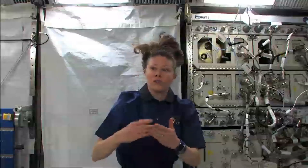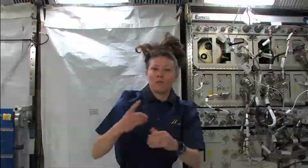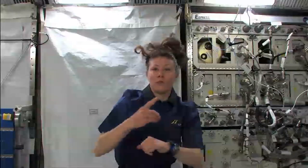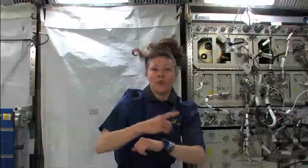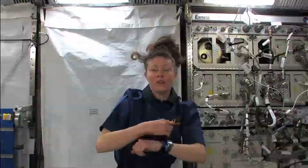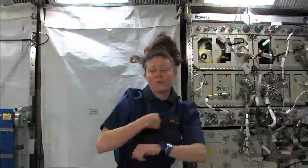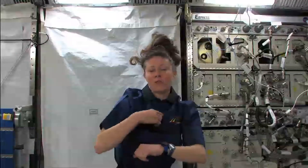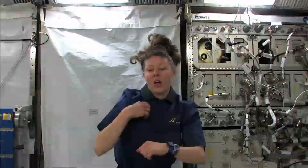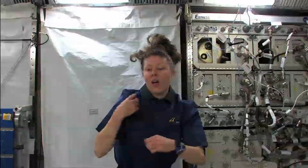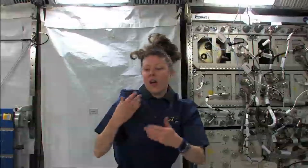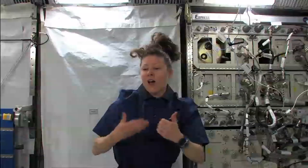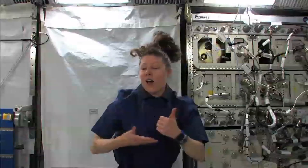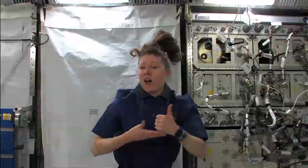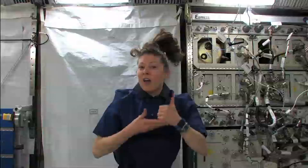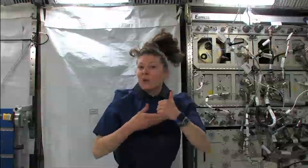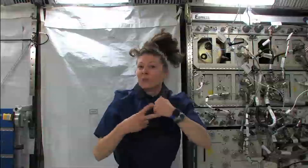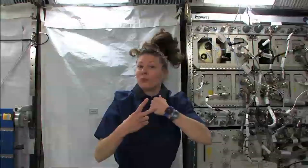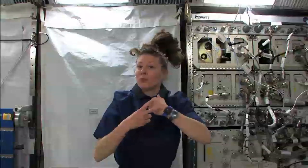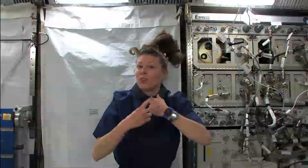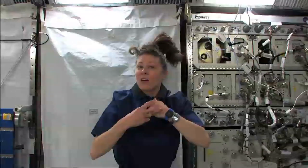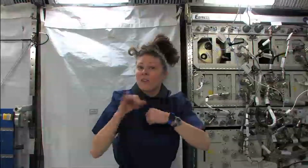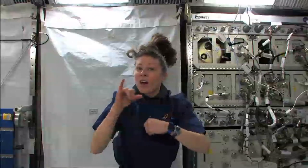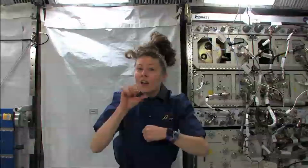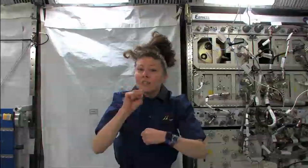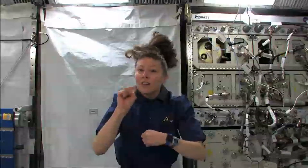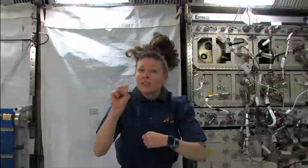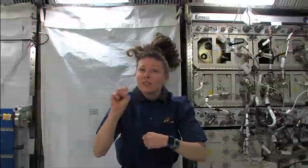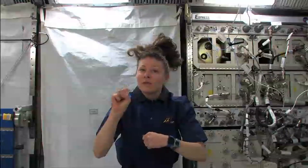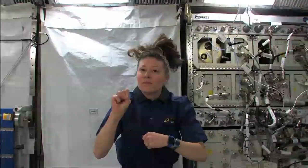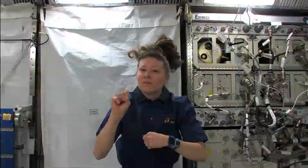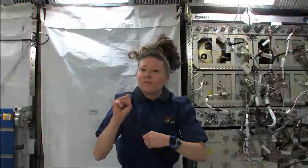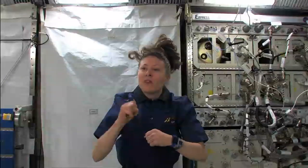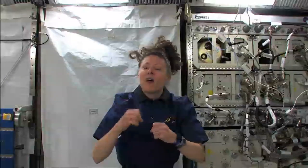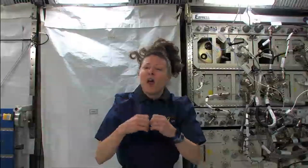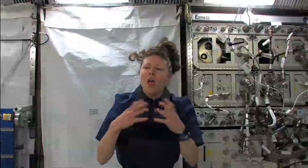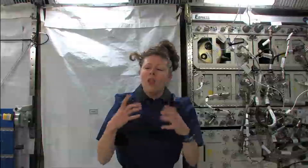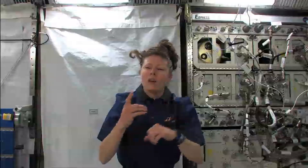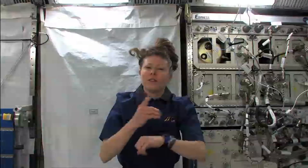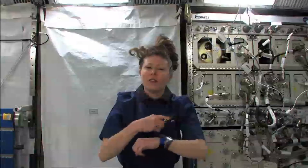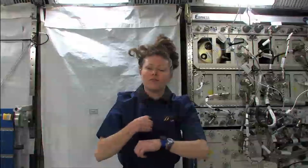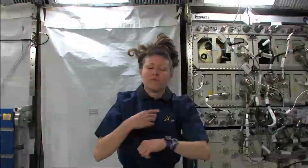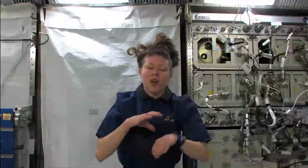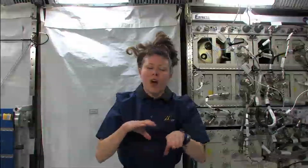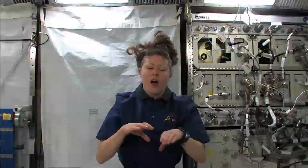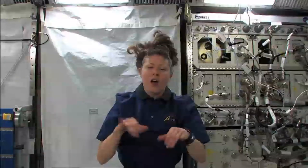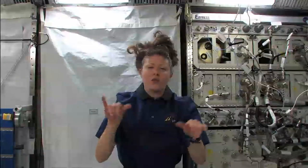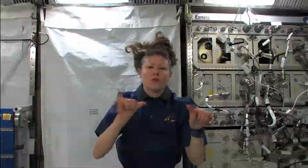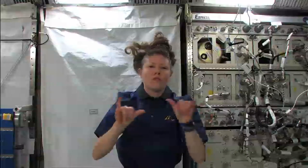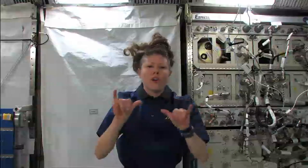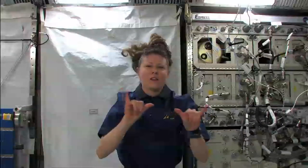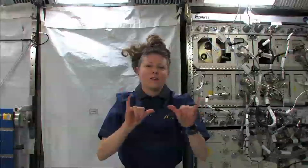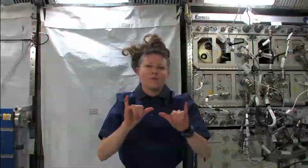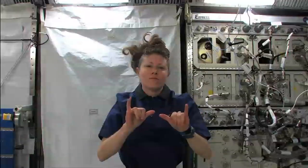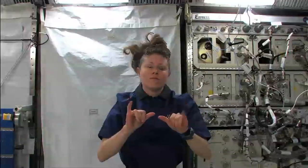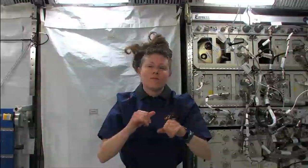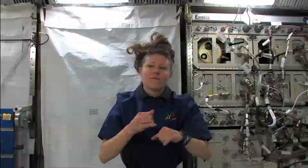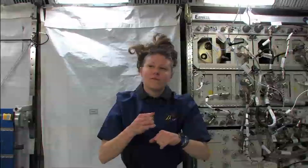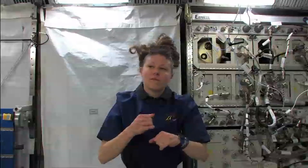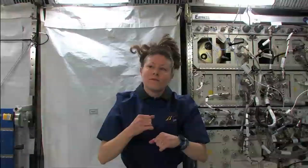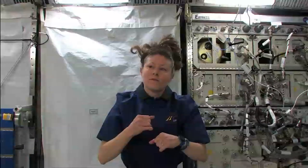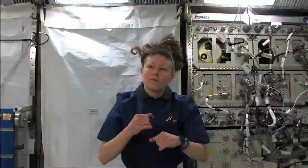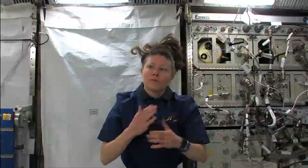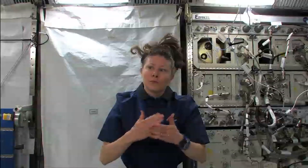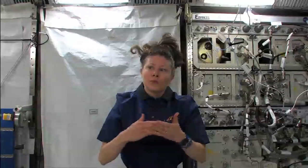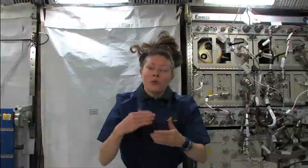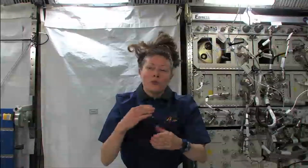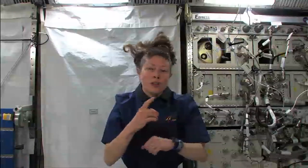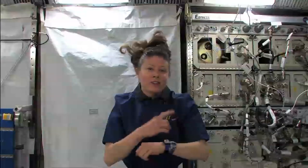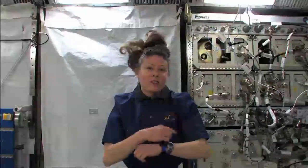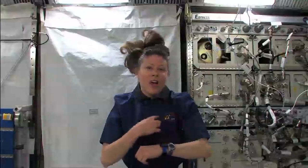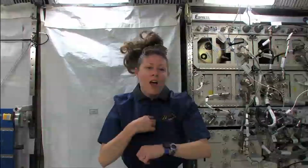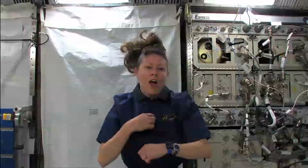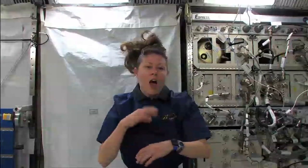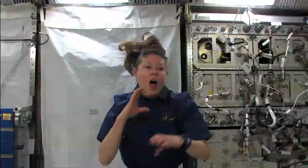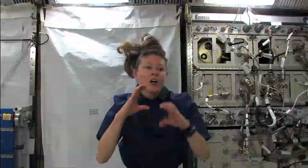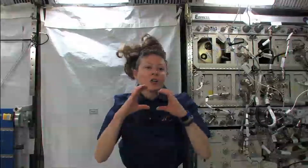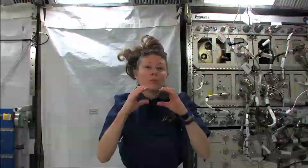and most of the day I do science (chemistry).